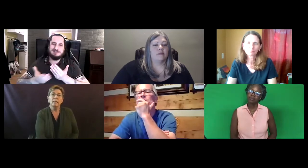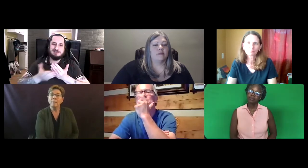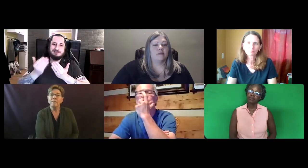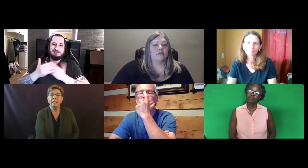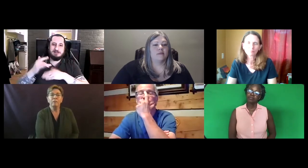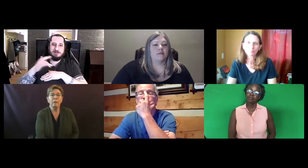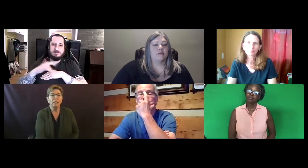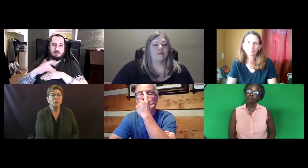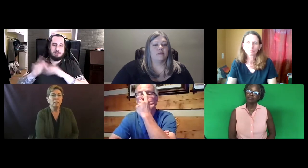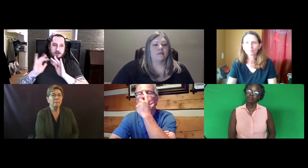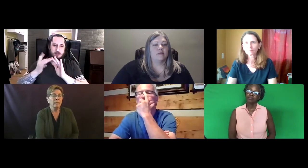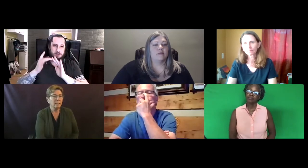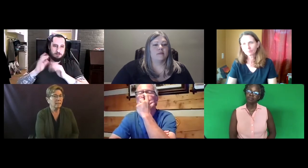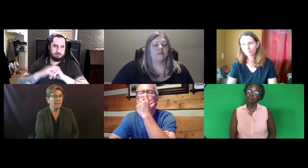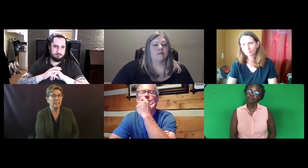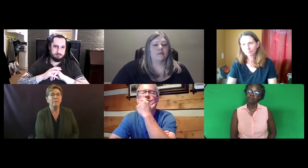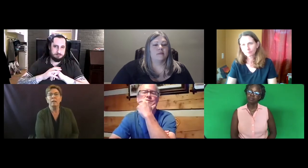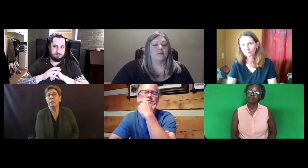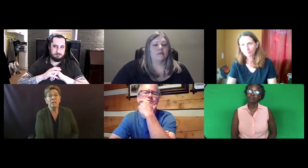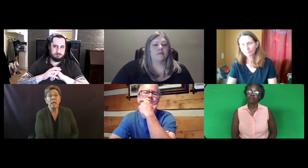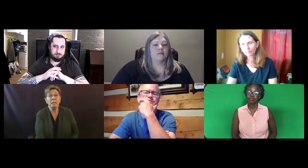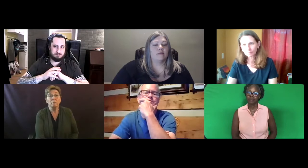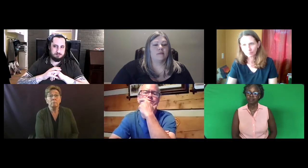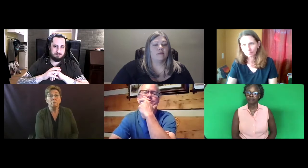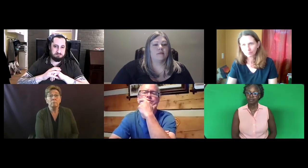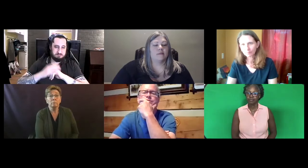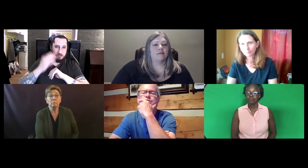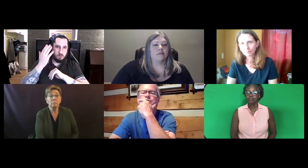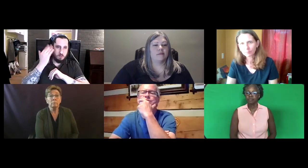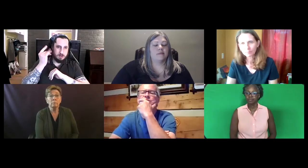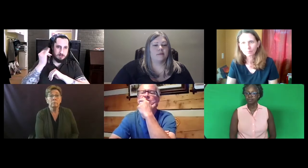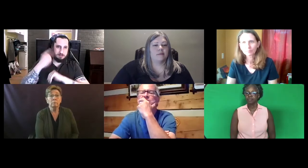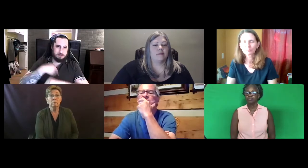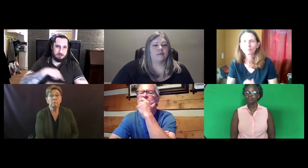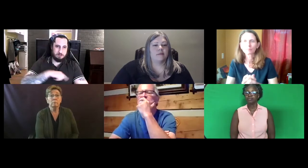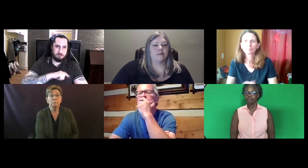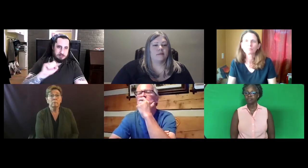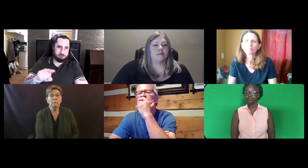Some of that information is easily available online.